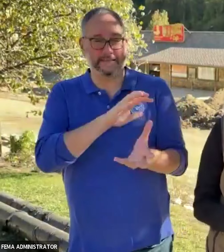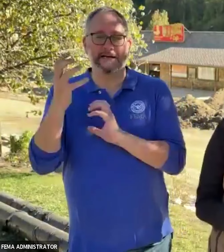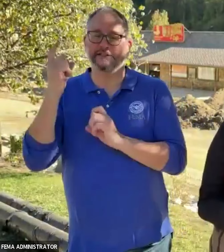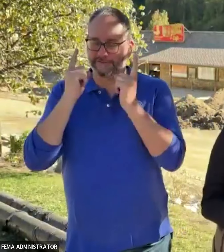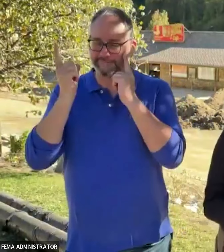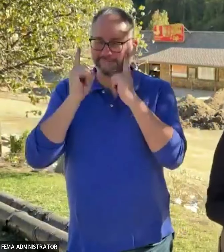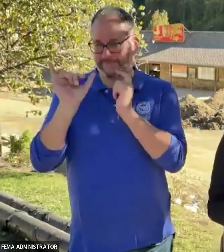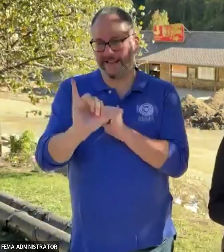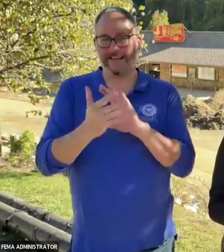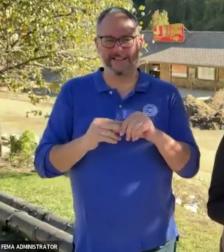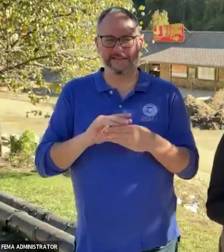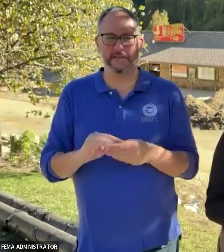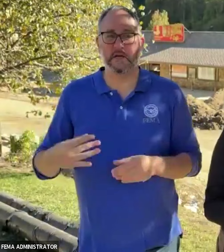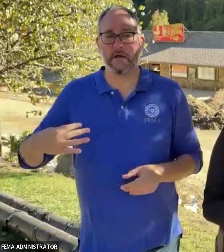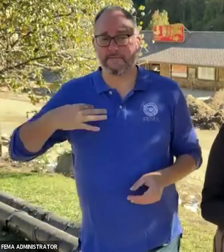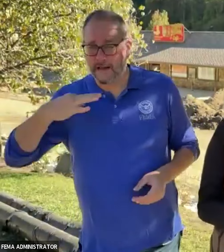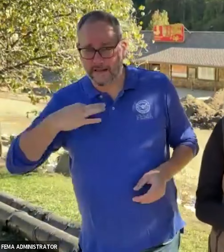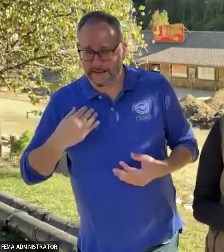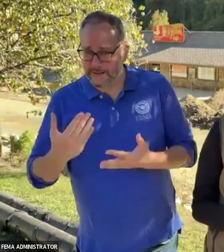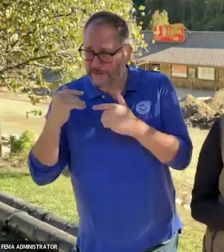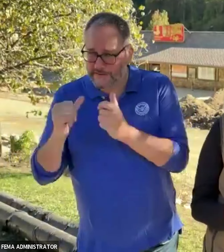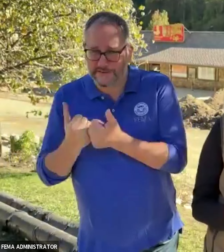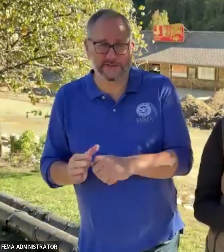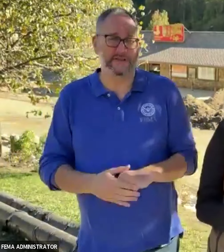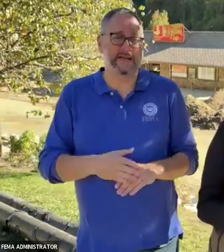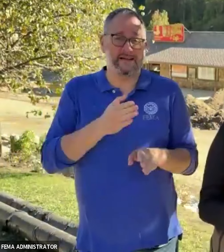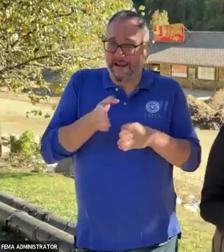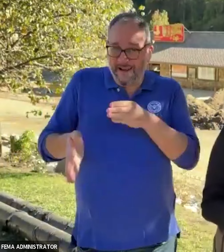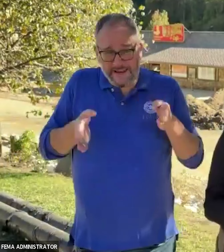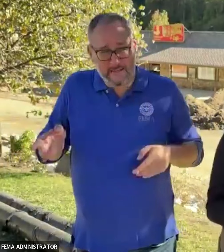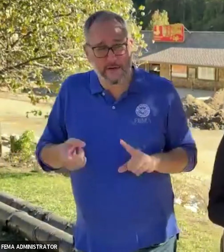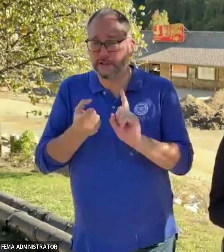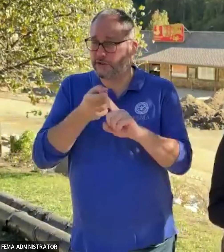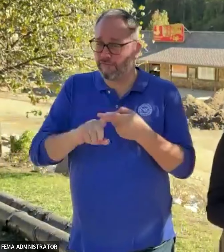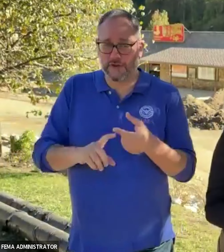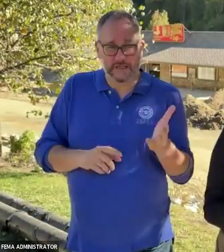whether it's volunteer organizations, neighbors, friends or family, local fire departments,